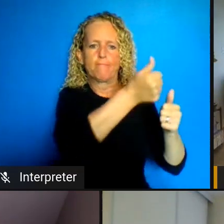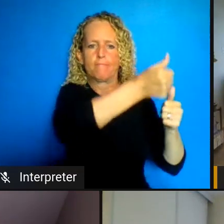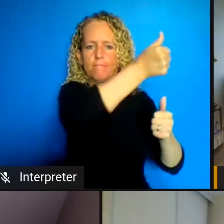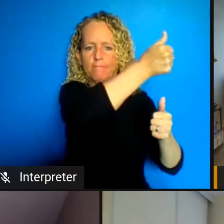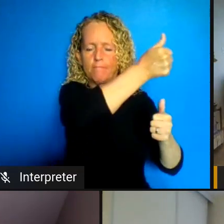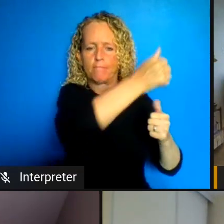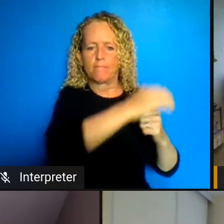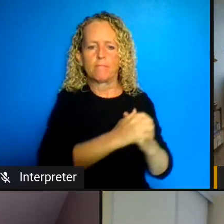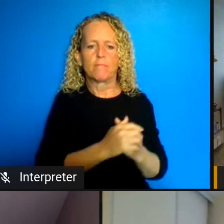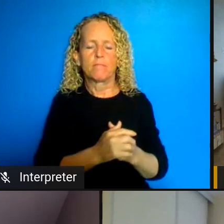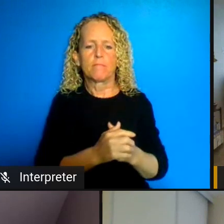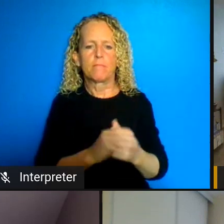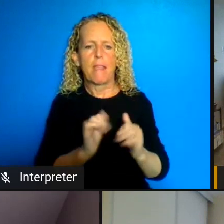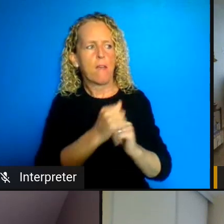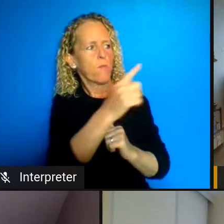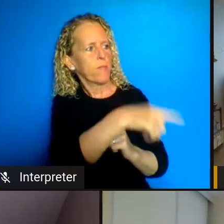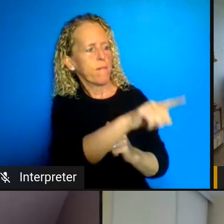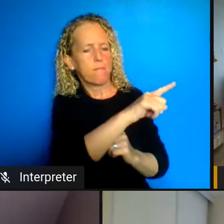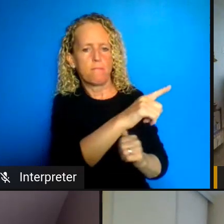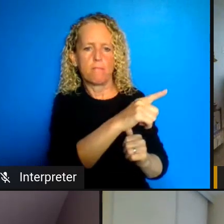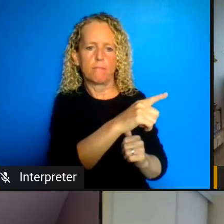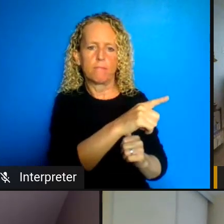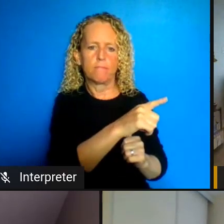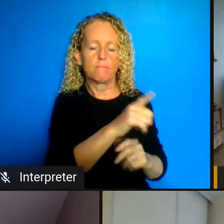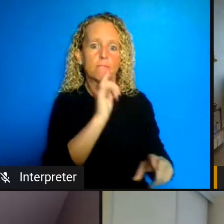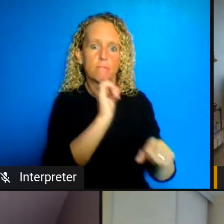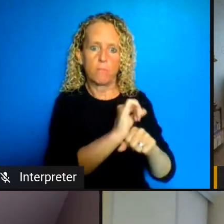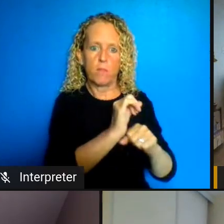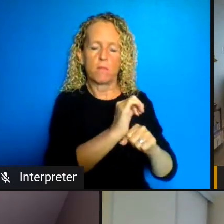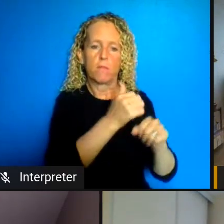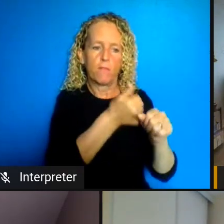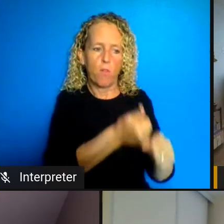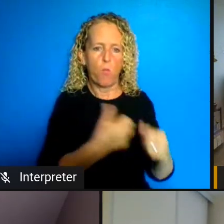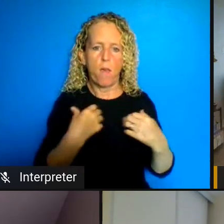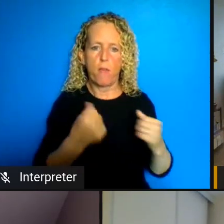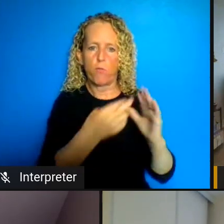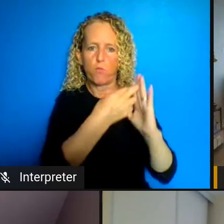measures, there is very poor oversight over all for for prison systems and how